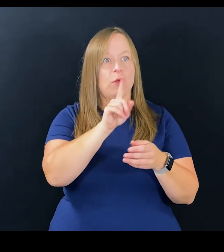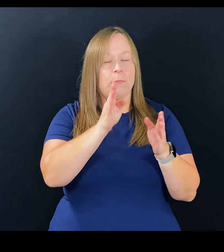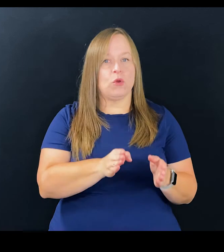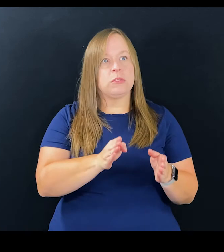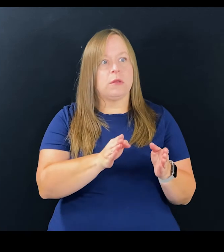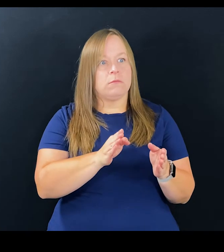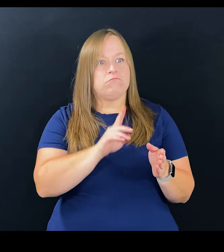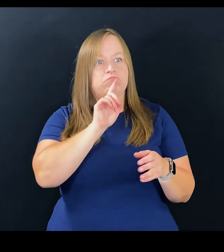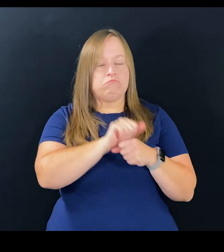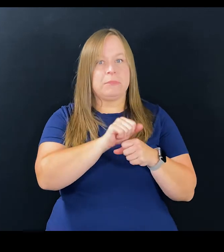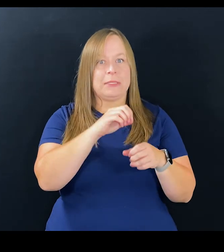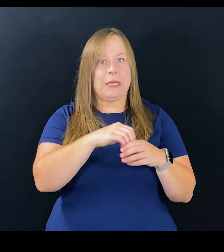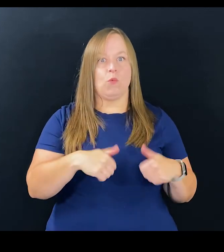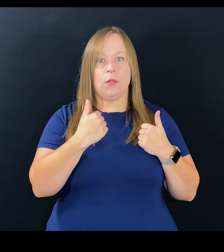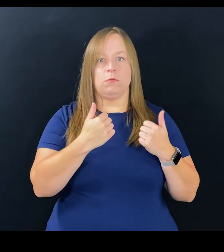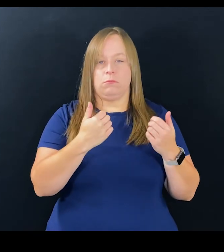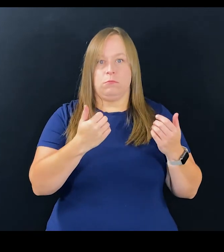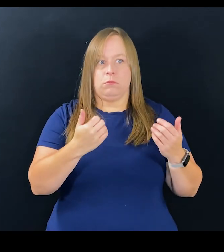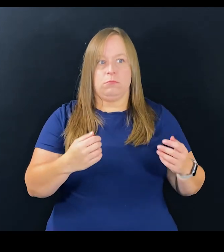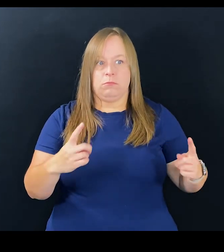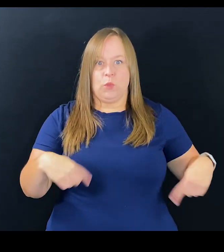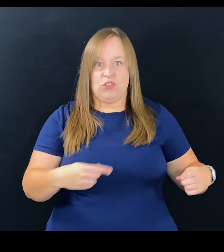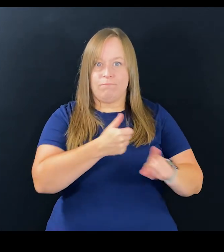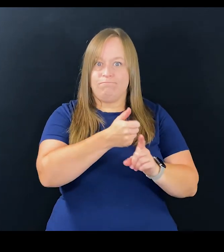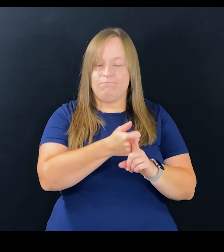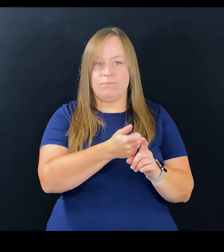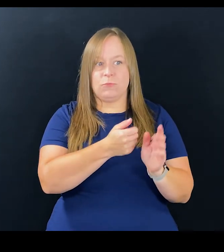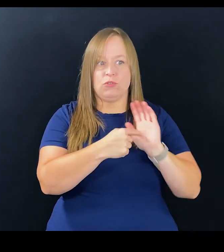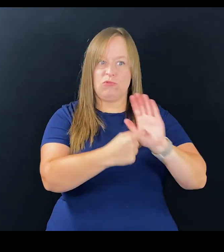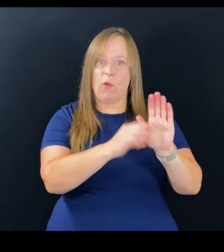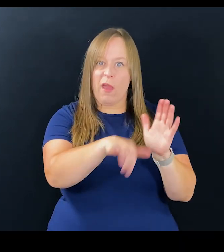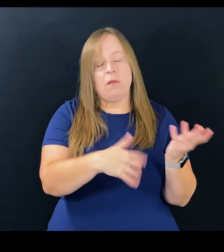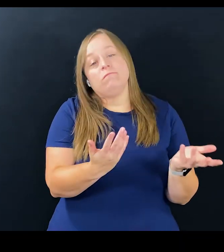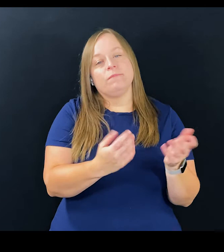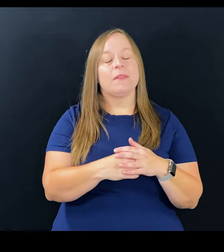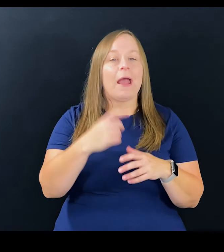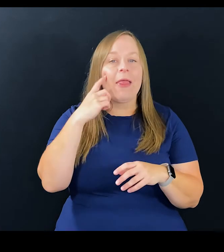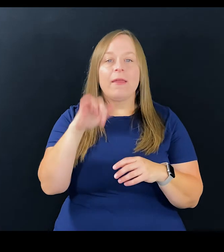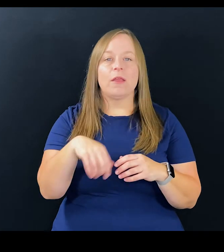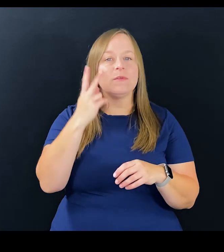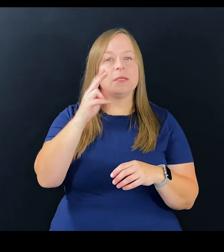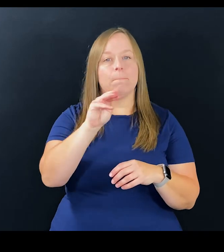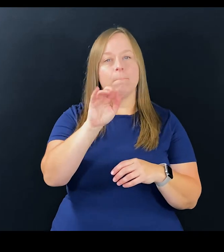it would have been better to have a real person that lives in a wheelchair to portray that.